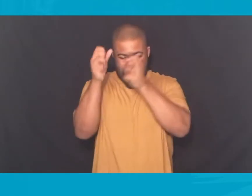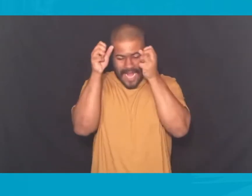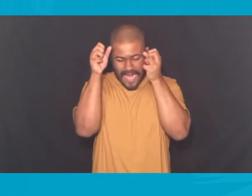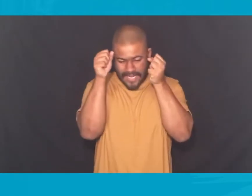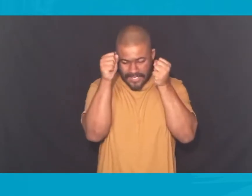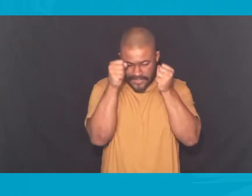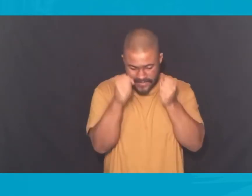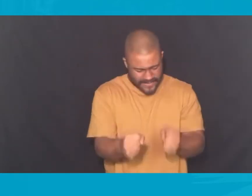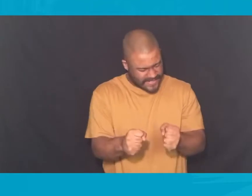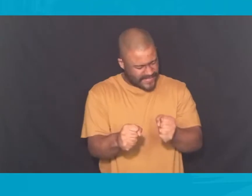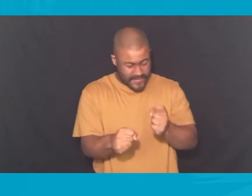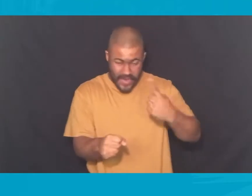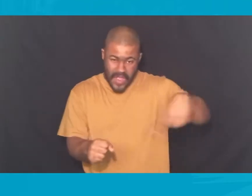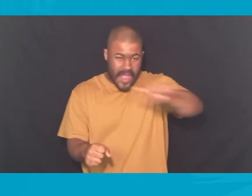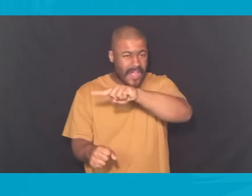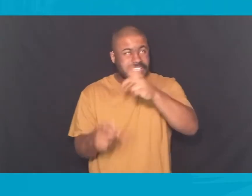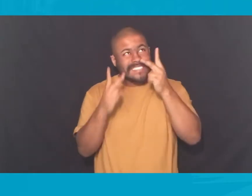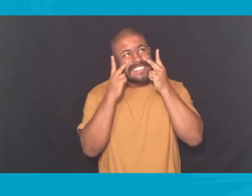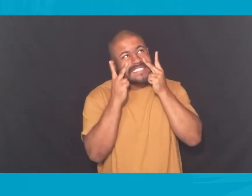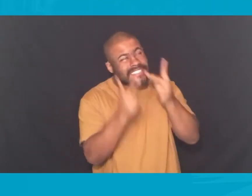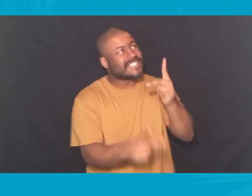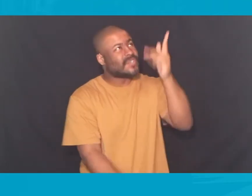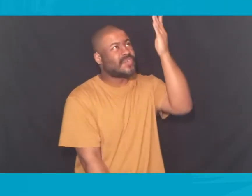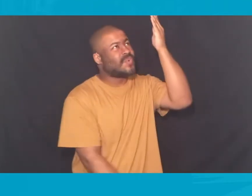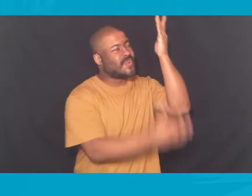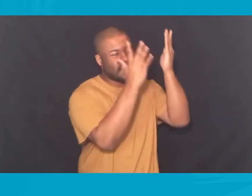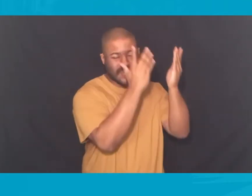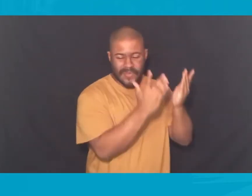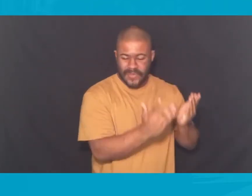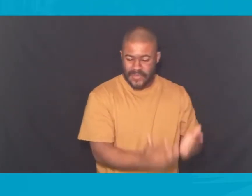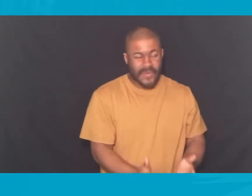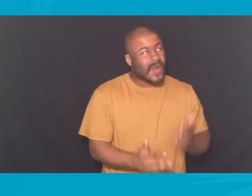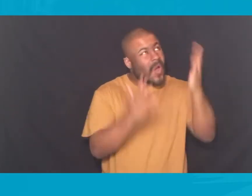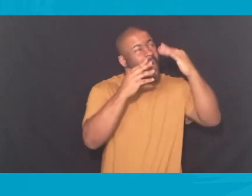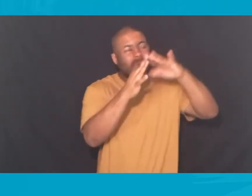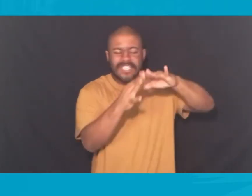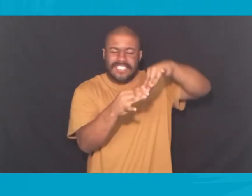Unleash your power for all to see